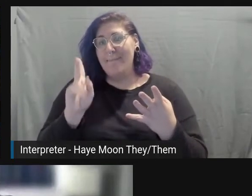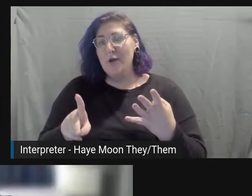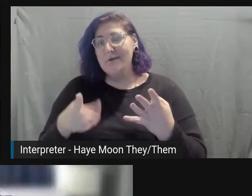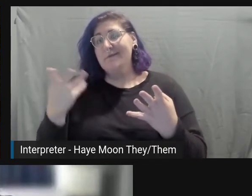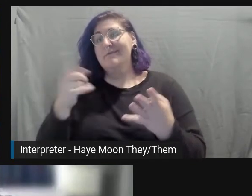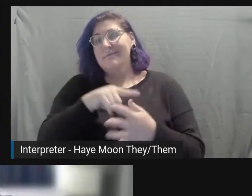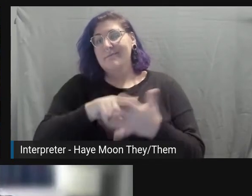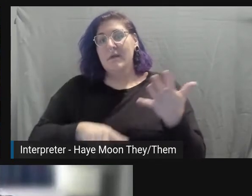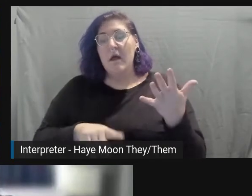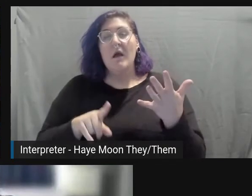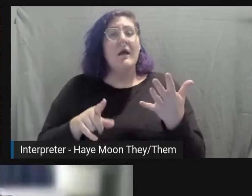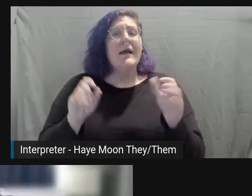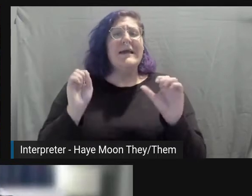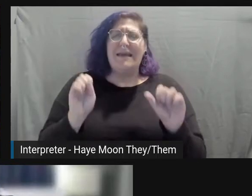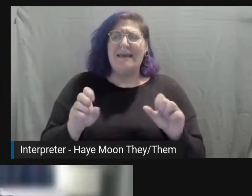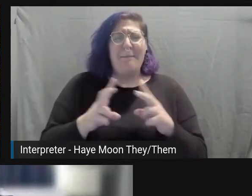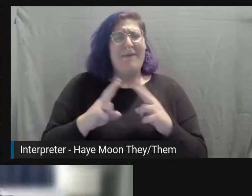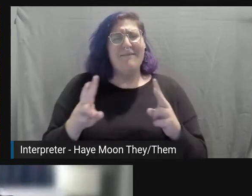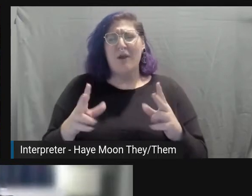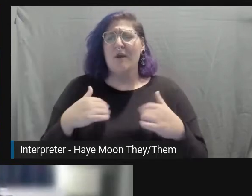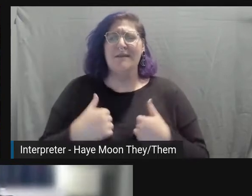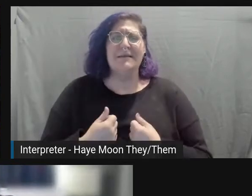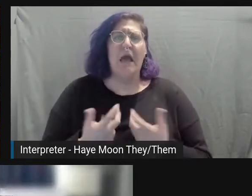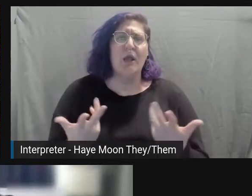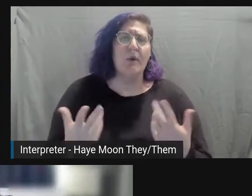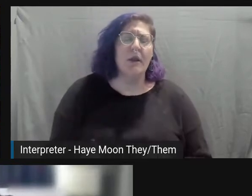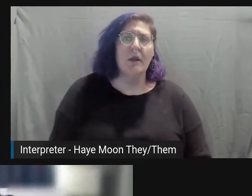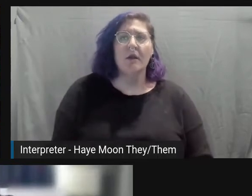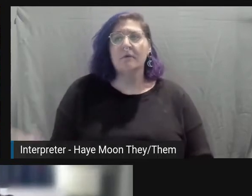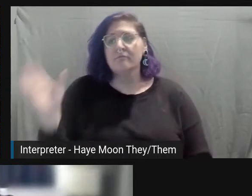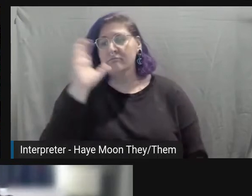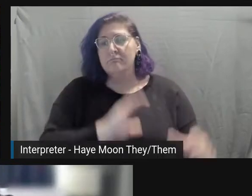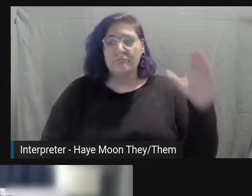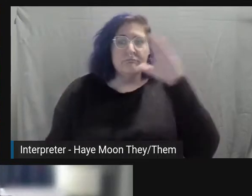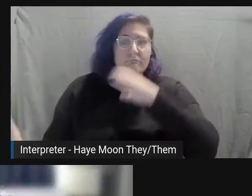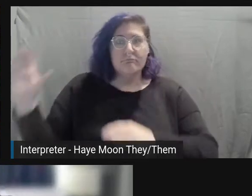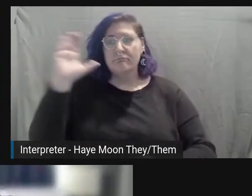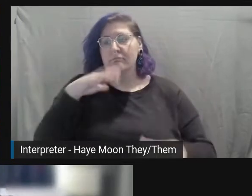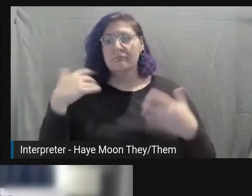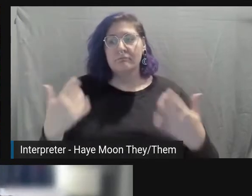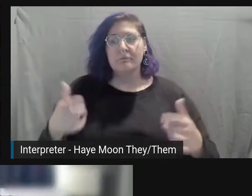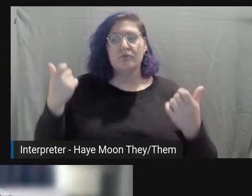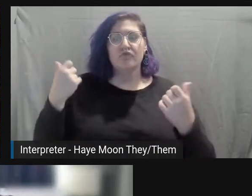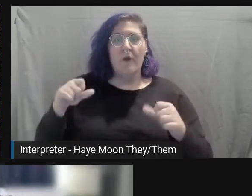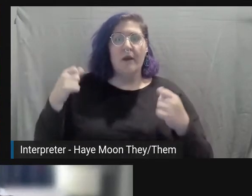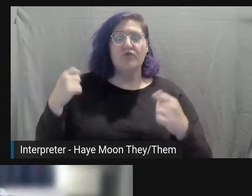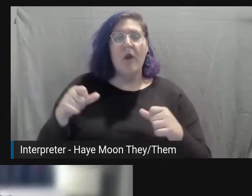It can be very tiring because like I said, if you-- try this, I want all of you to try this.